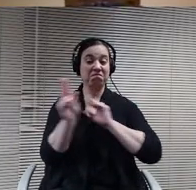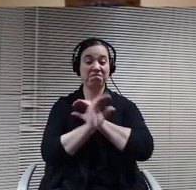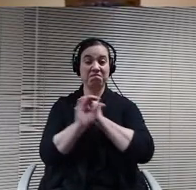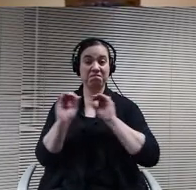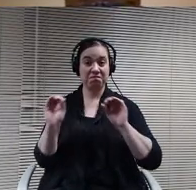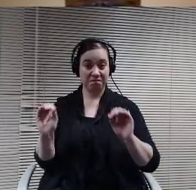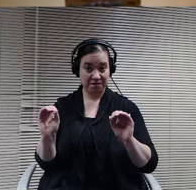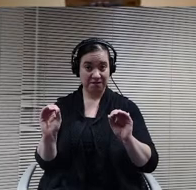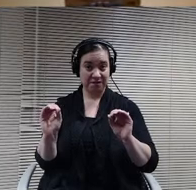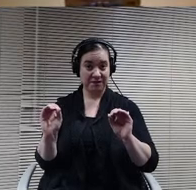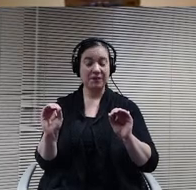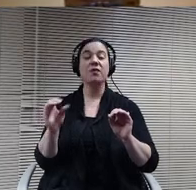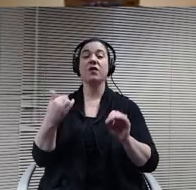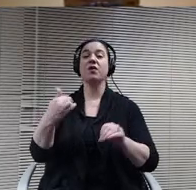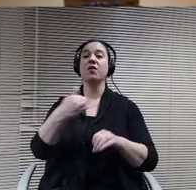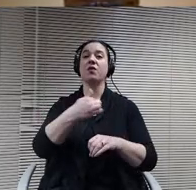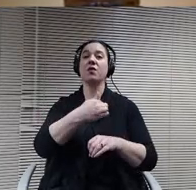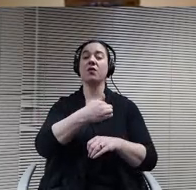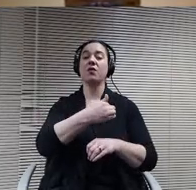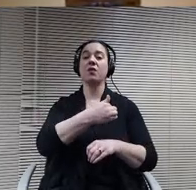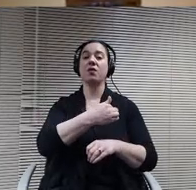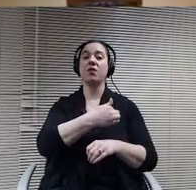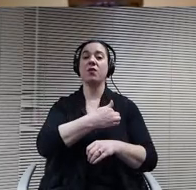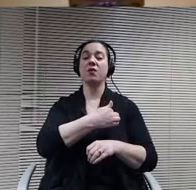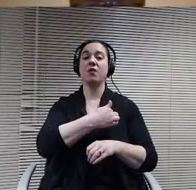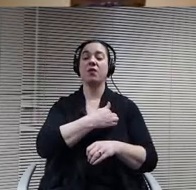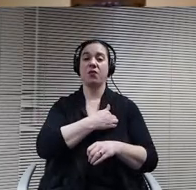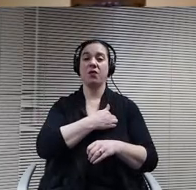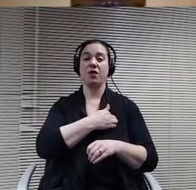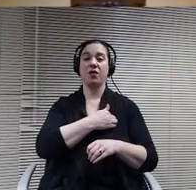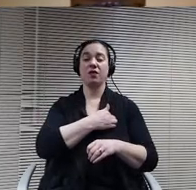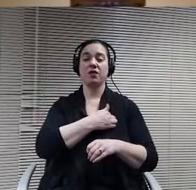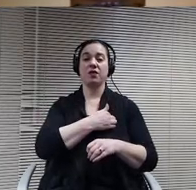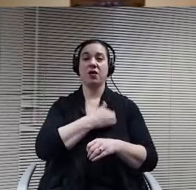We need a motion will go to a roll call vote Kerry.